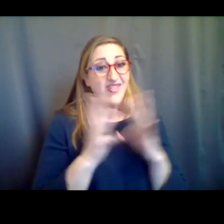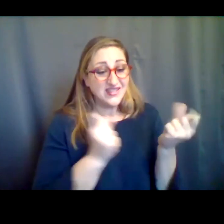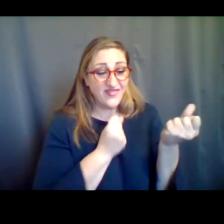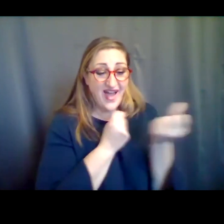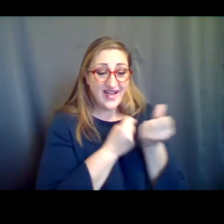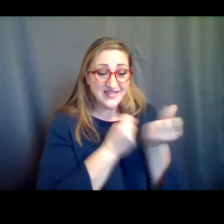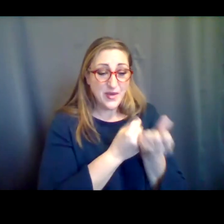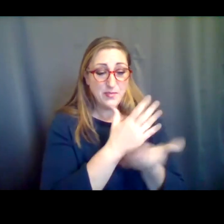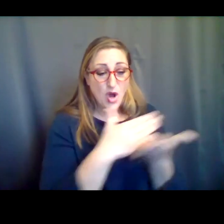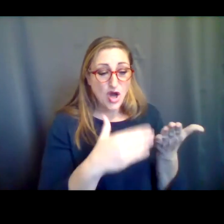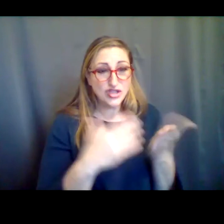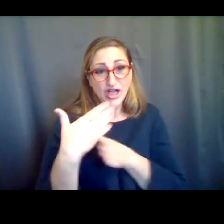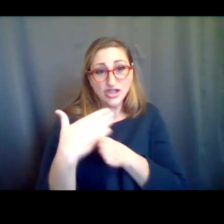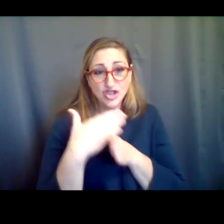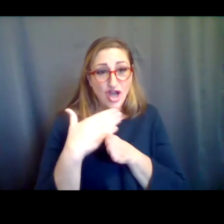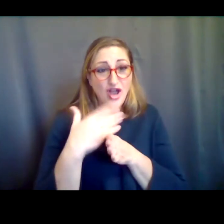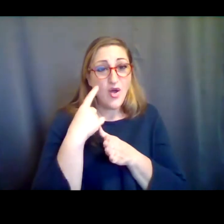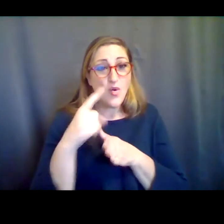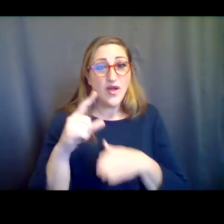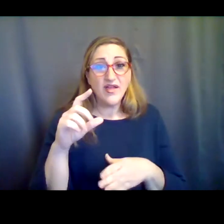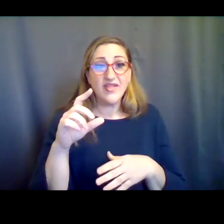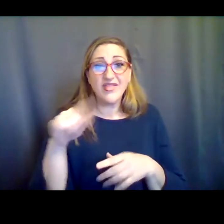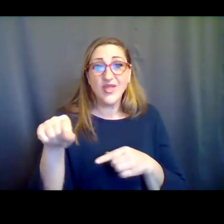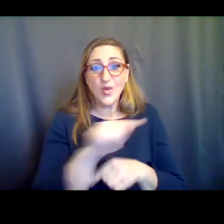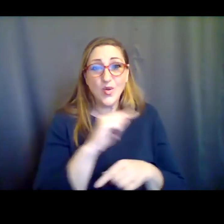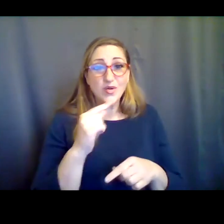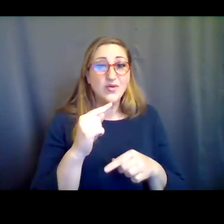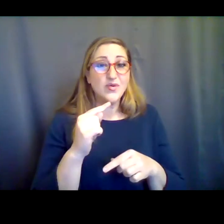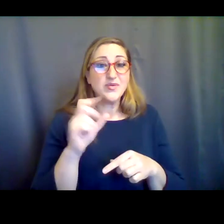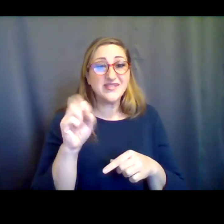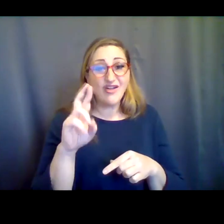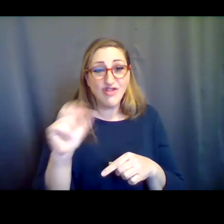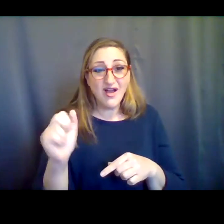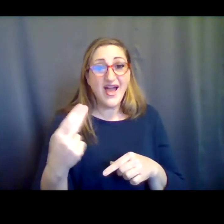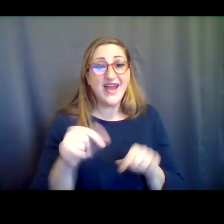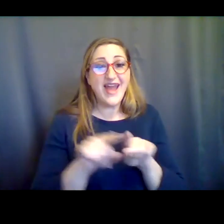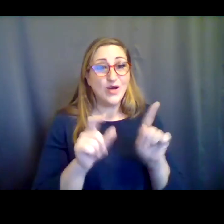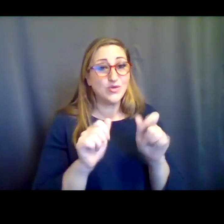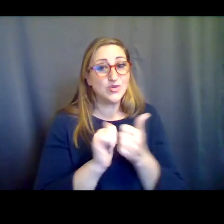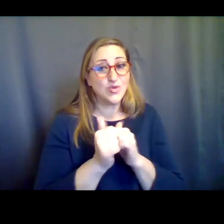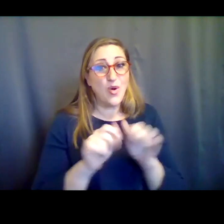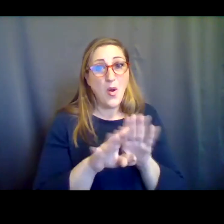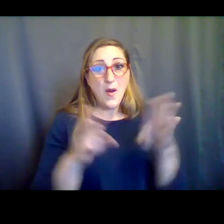type pieces that I can share Sarah and for the greater team for re-opening. I think you